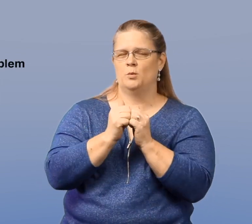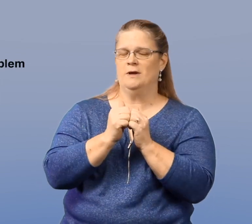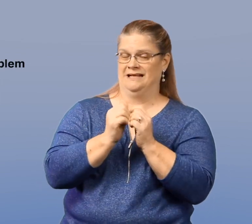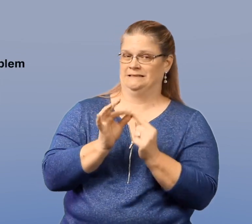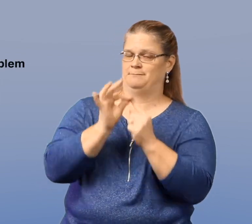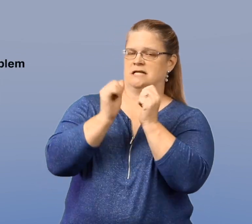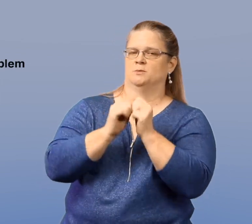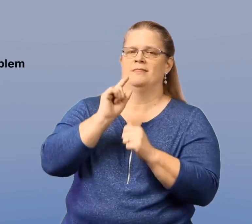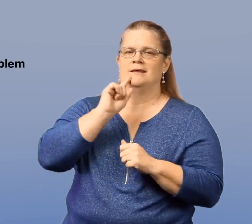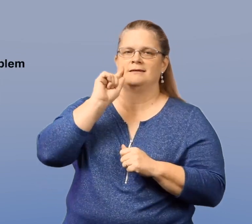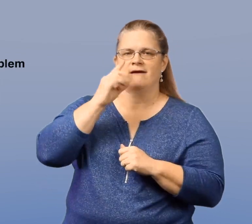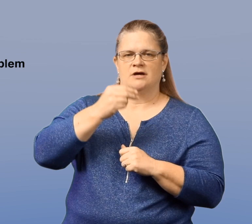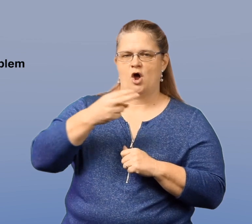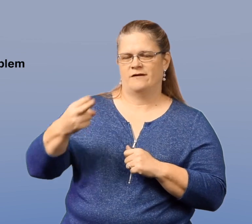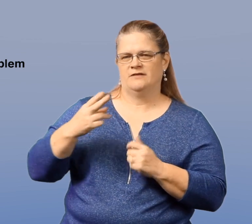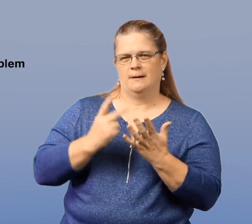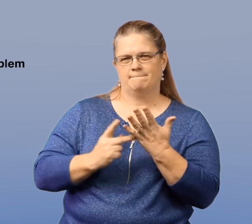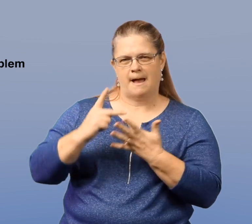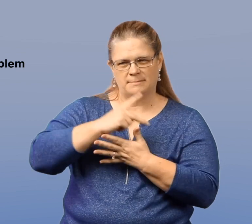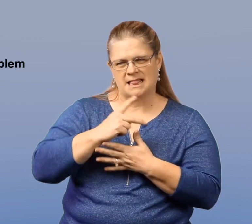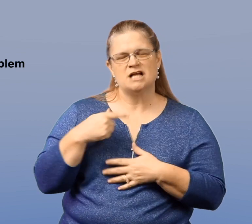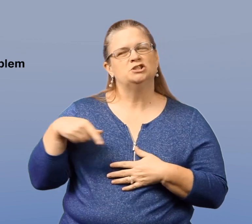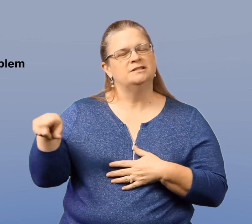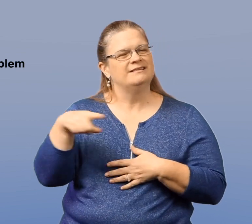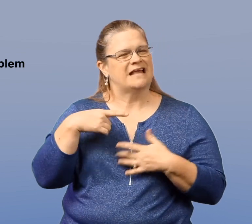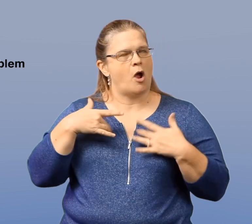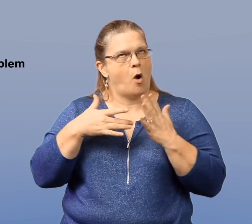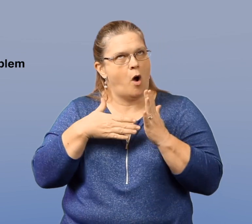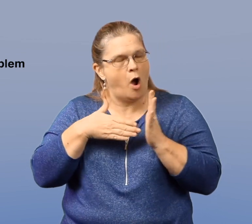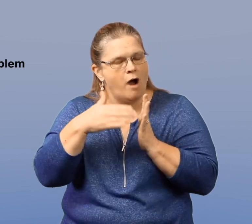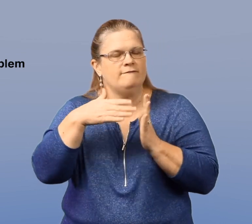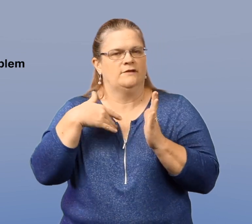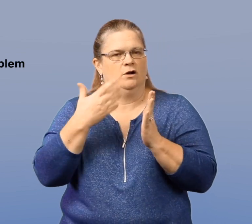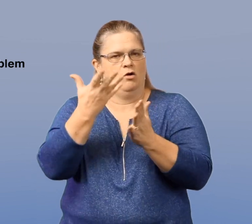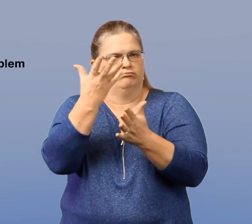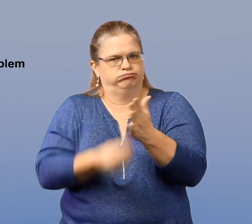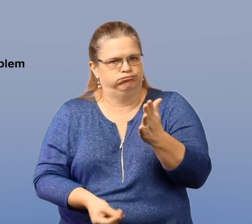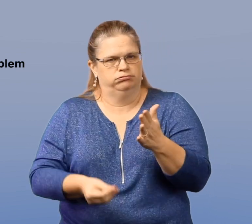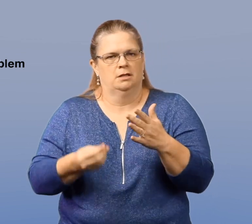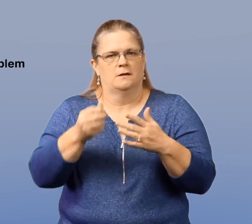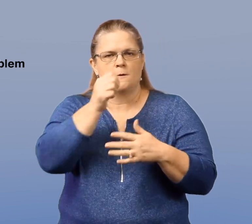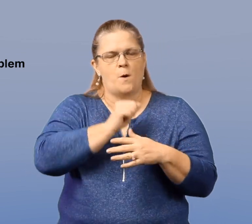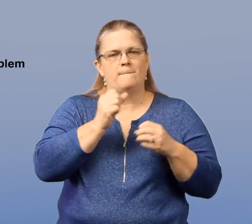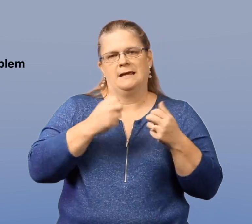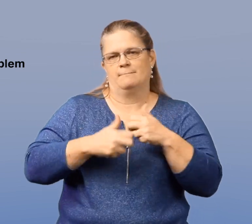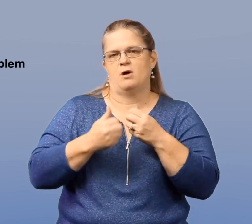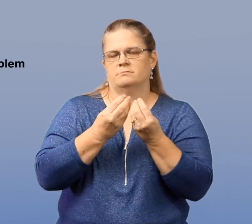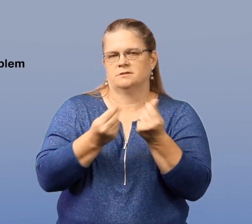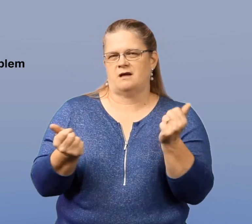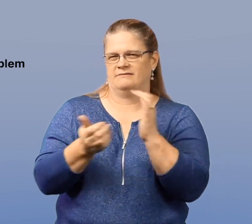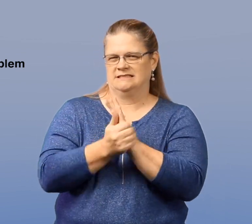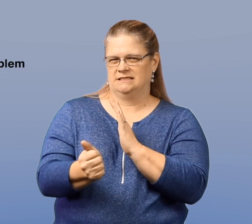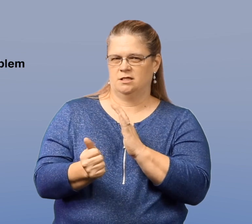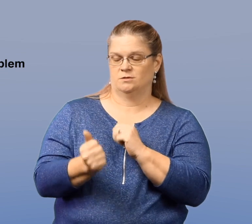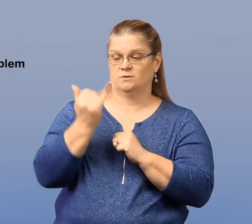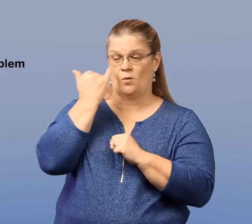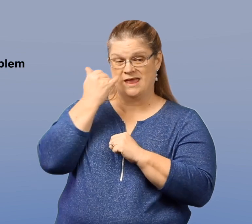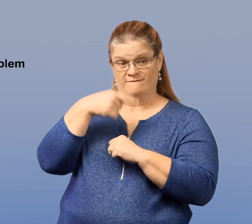Especially with the deaf and hard-of-hearing population, there's often a gap in problem solving and coping skills.